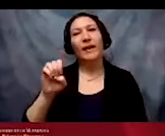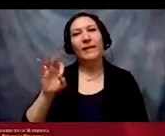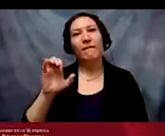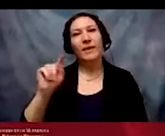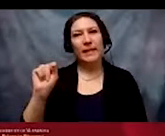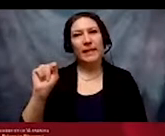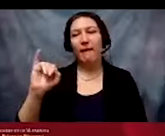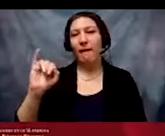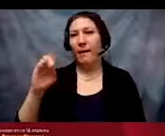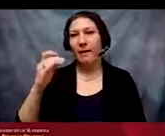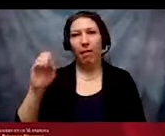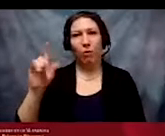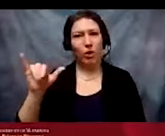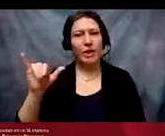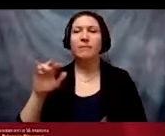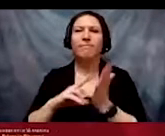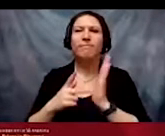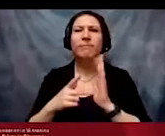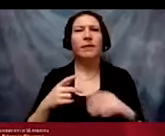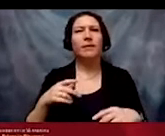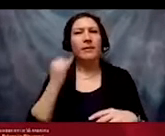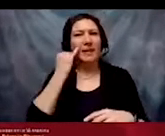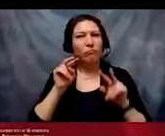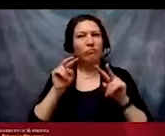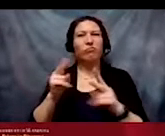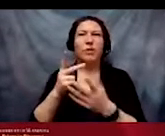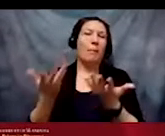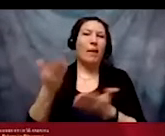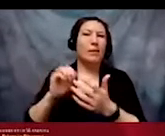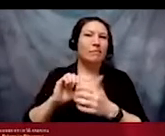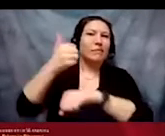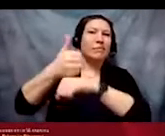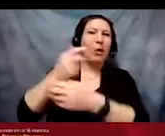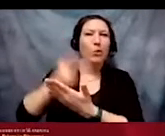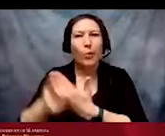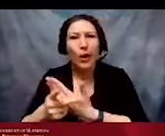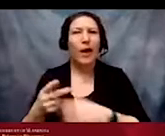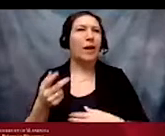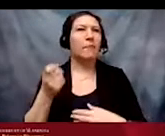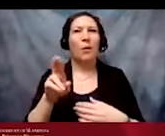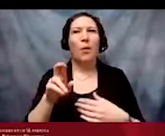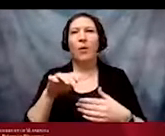equity efforts on program initiatives or practice designed to adjust or